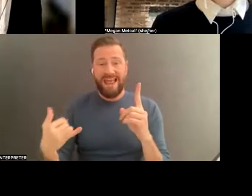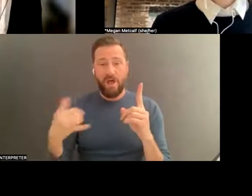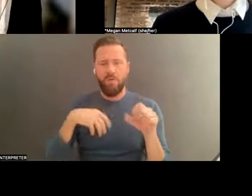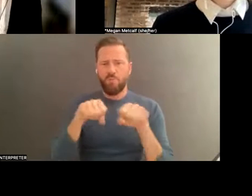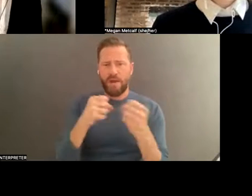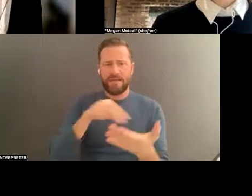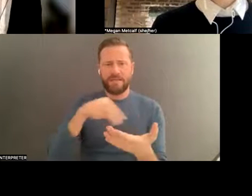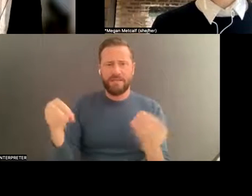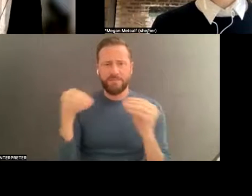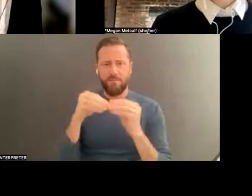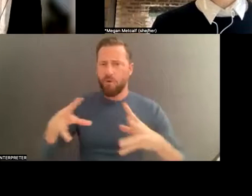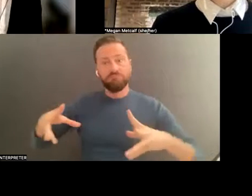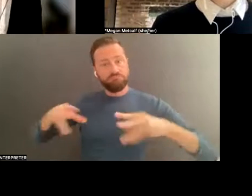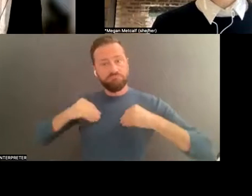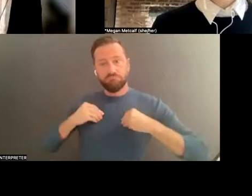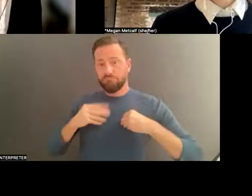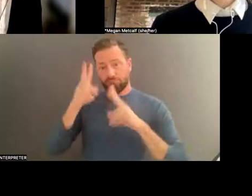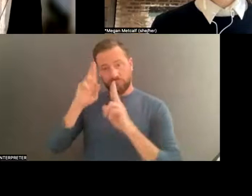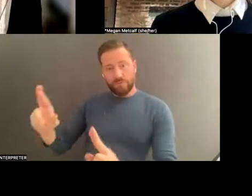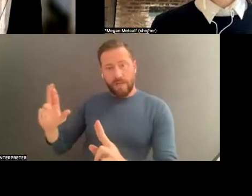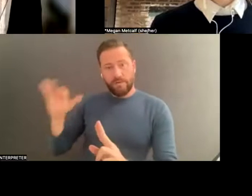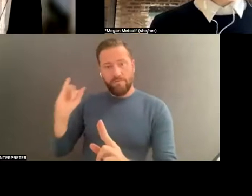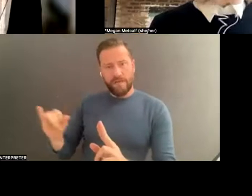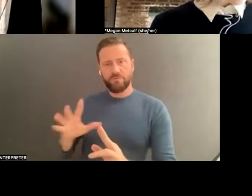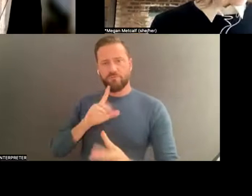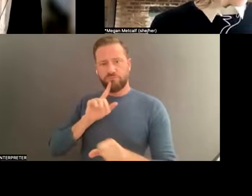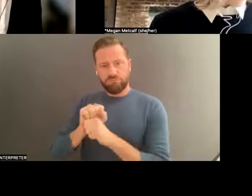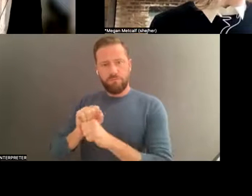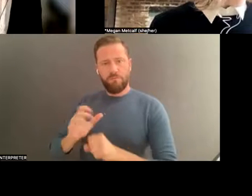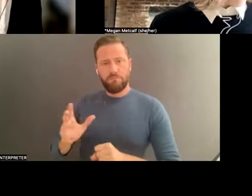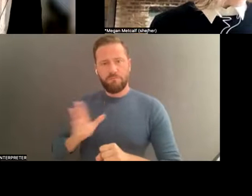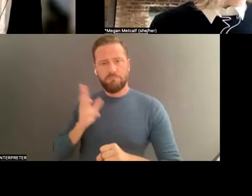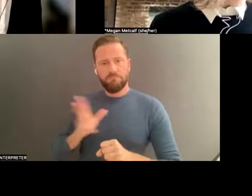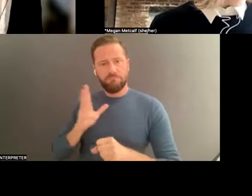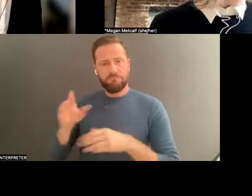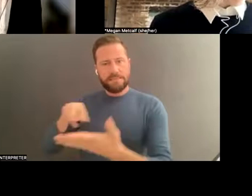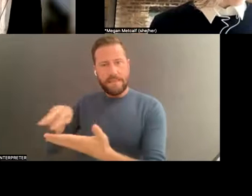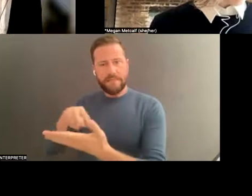form of dance, you know, going back to when